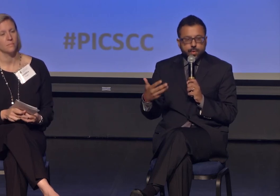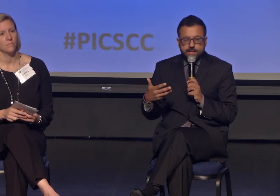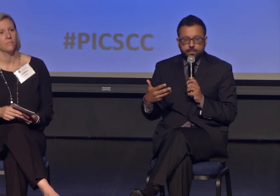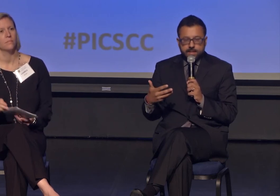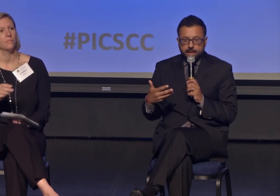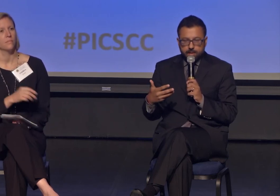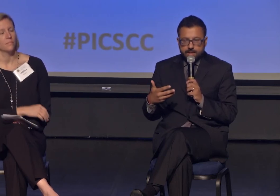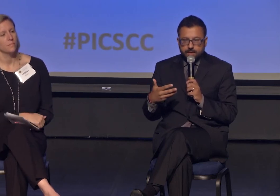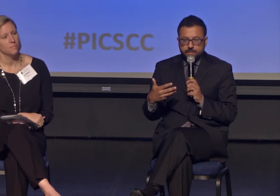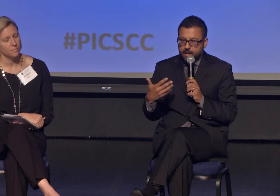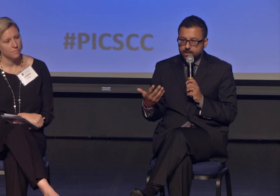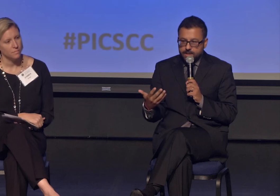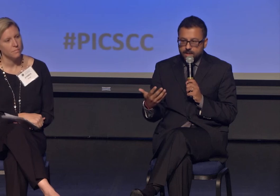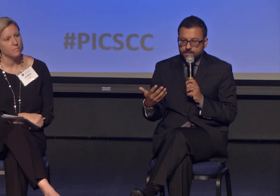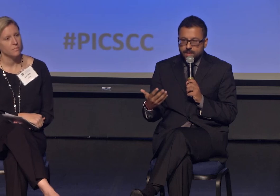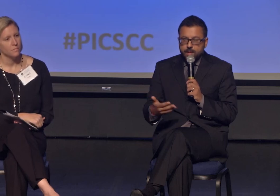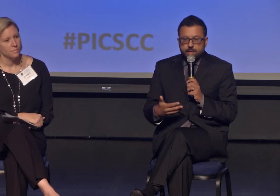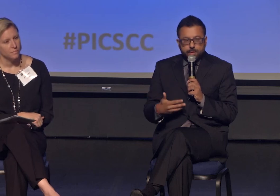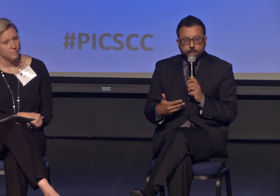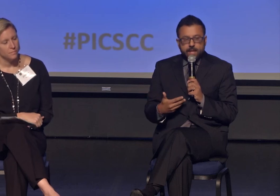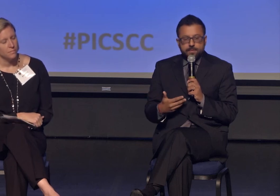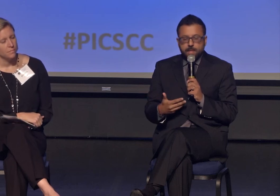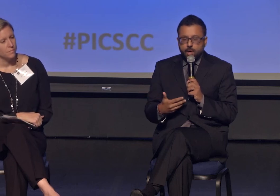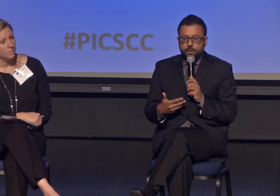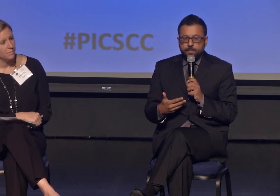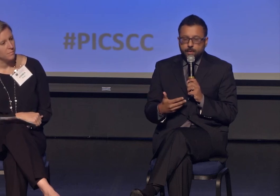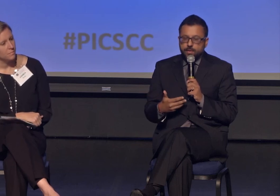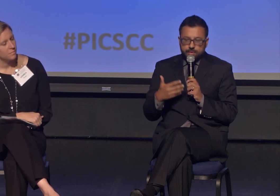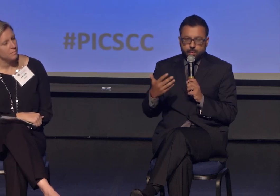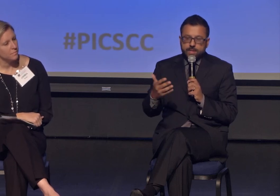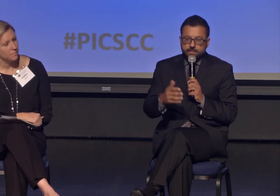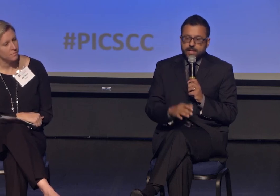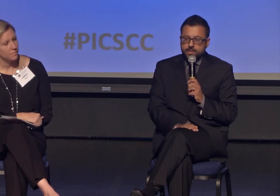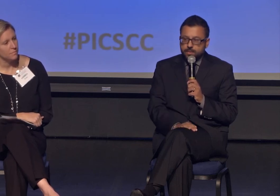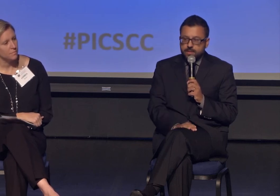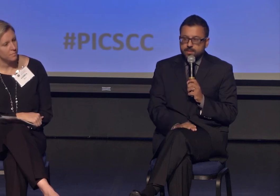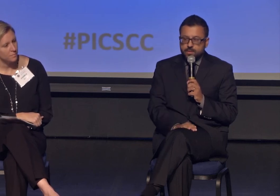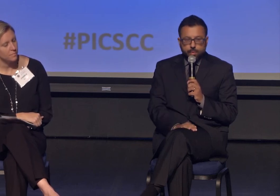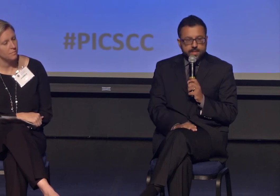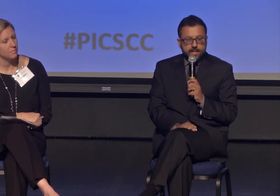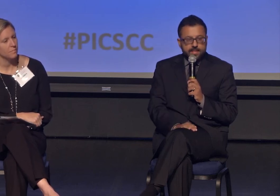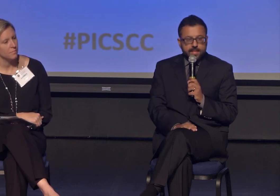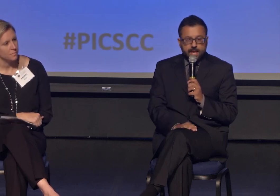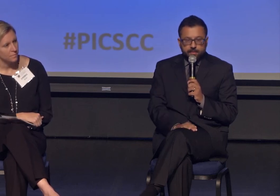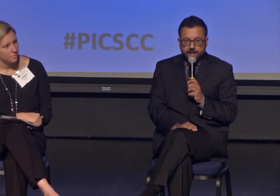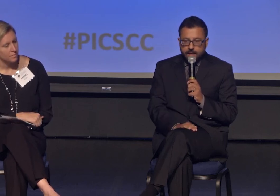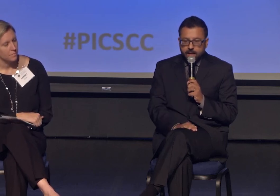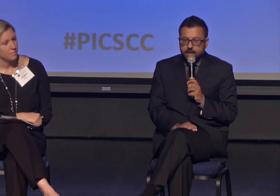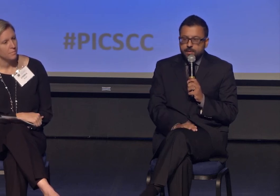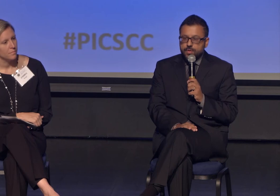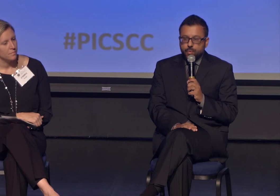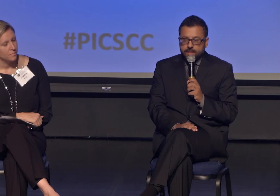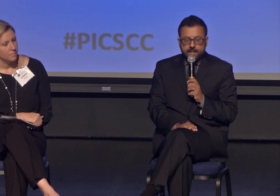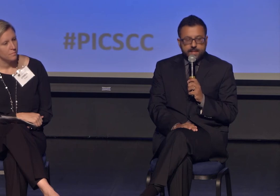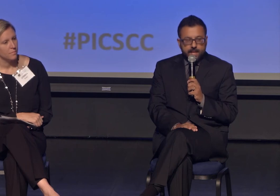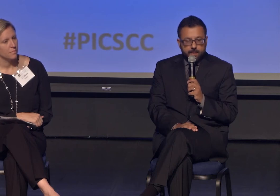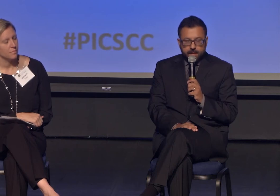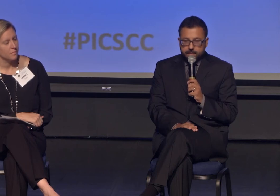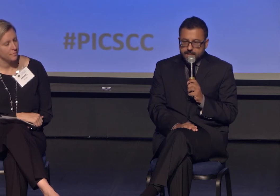in the stories we tell ourselves about ourselves. What gives me hope are the stories of my students. The stories I see every day. The stories that they tell about themselves,